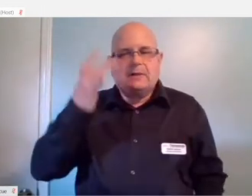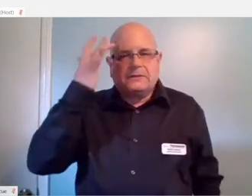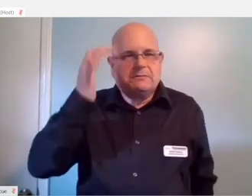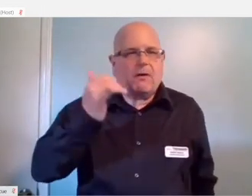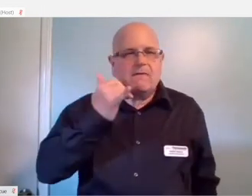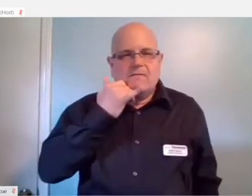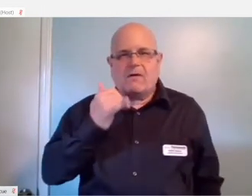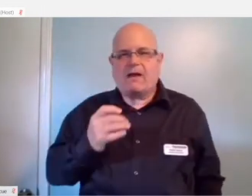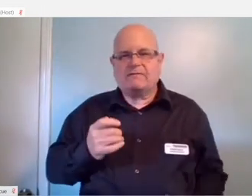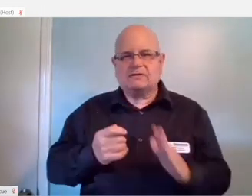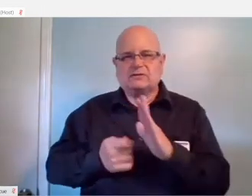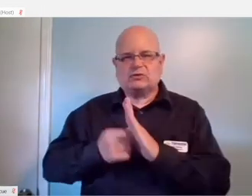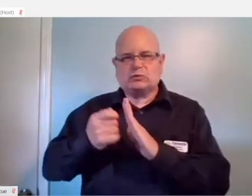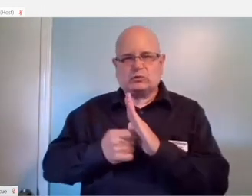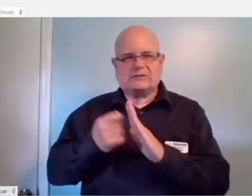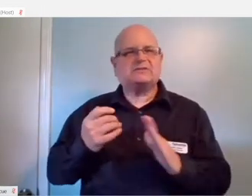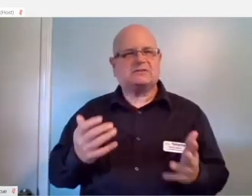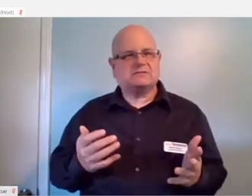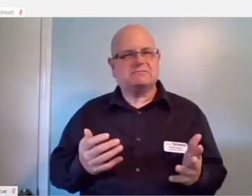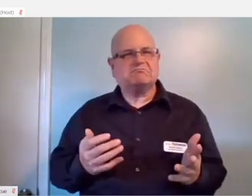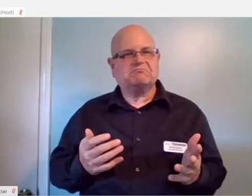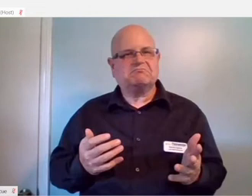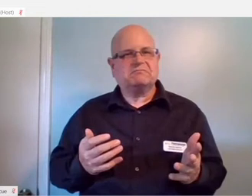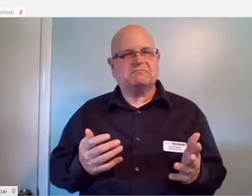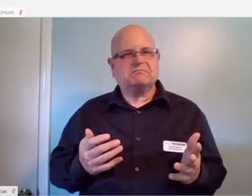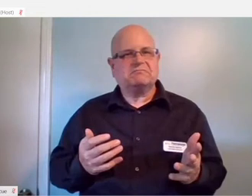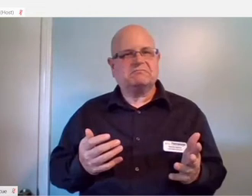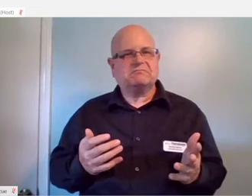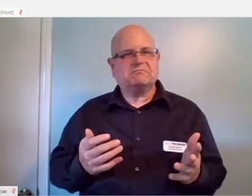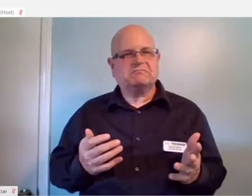It's similar to the Xbox adaptive controller but for your phone.